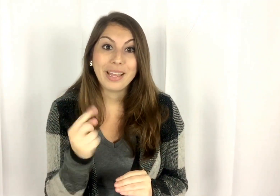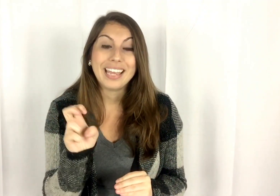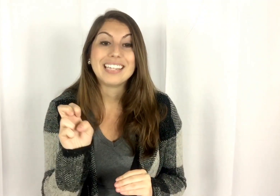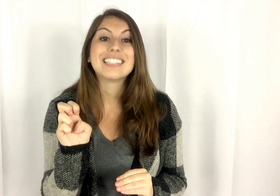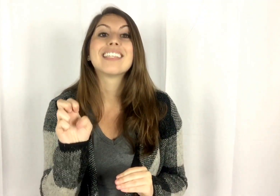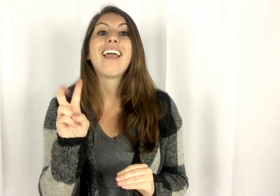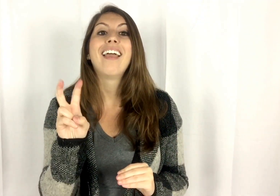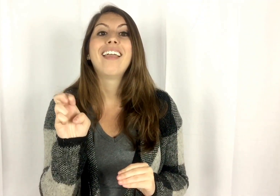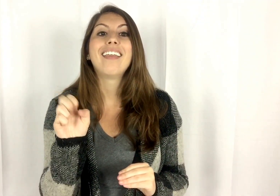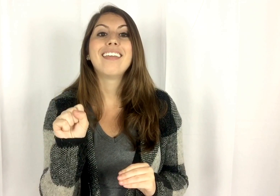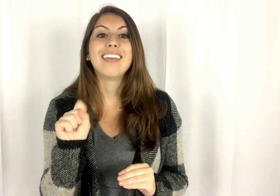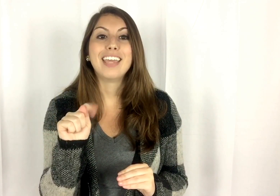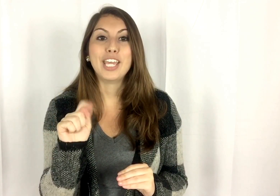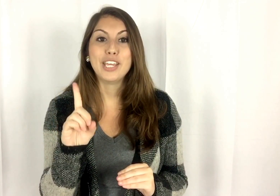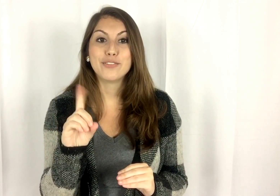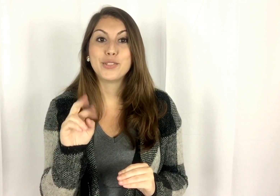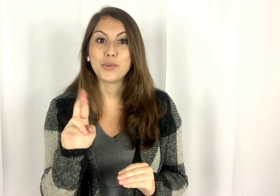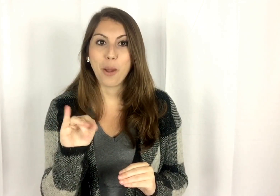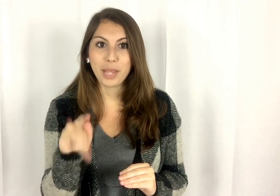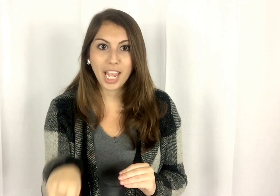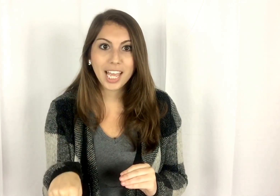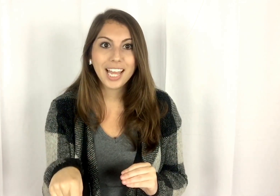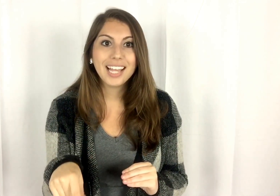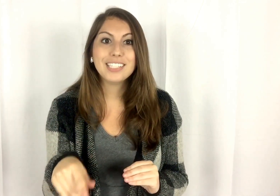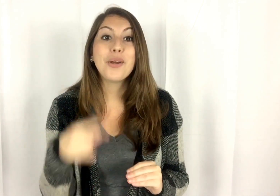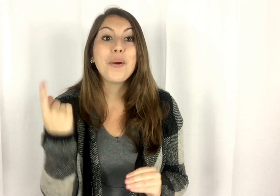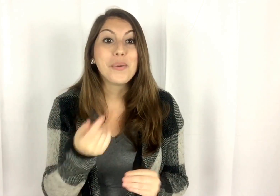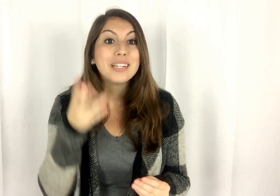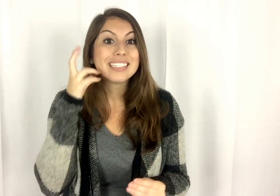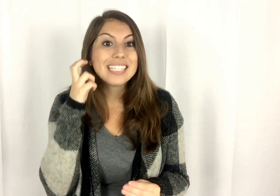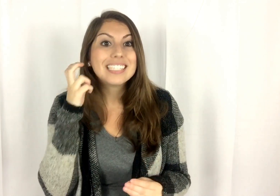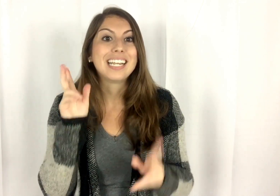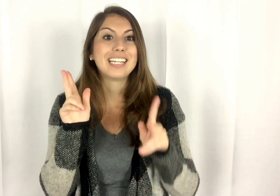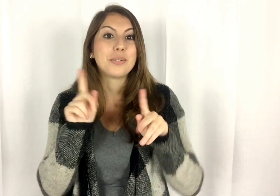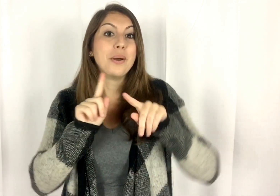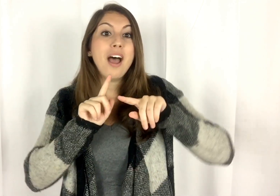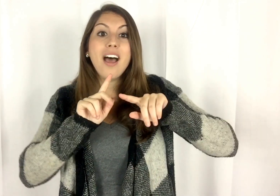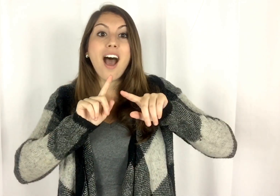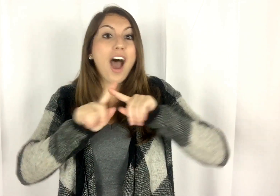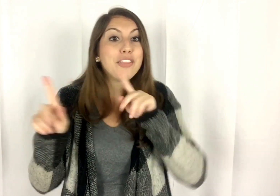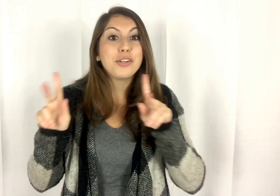eavesdropping! You're always listening to other